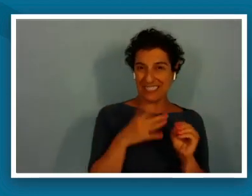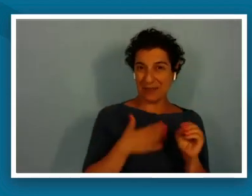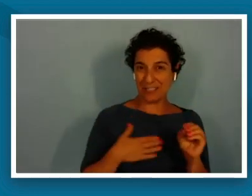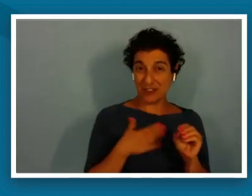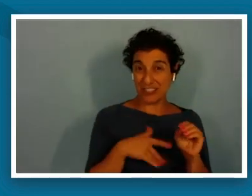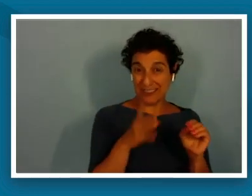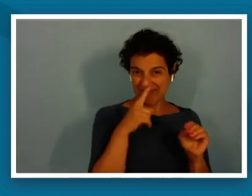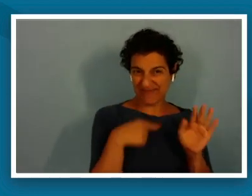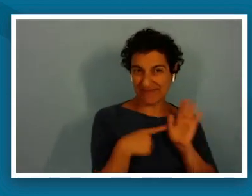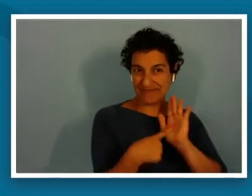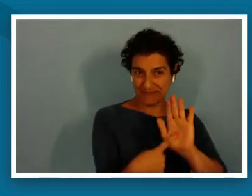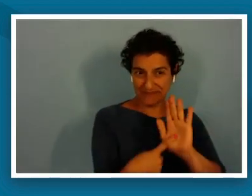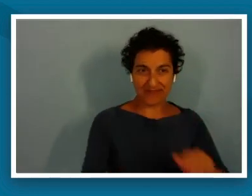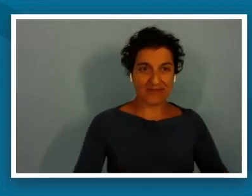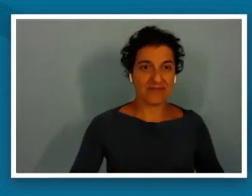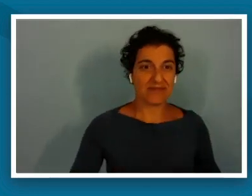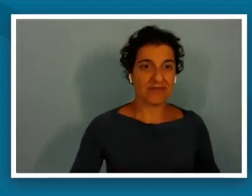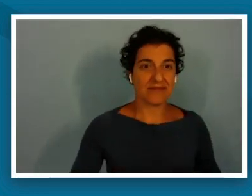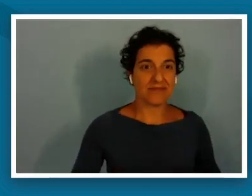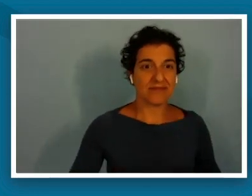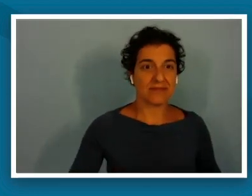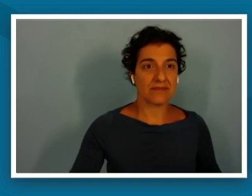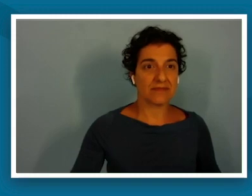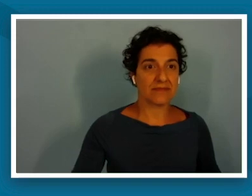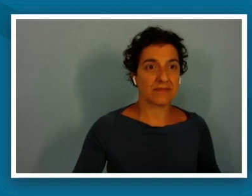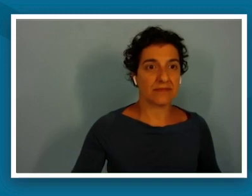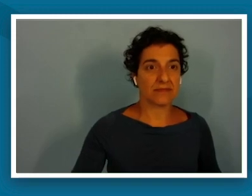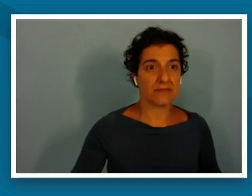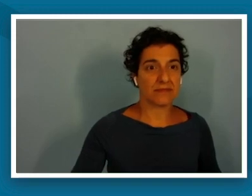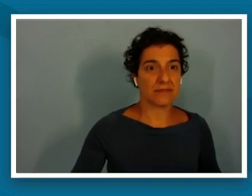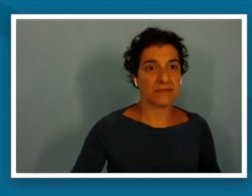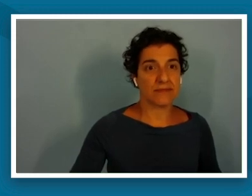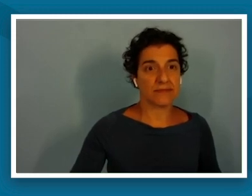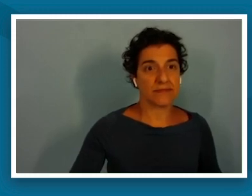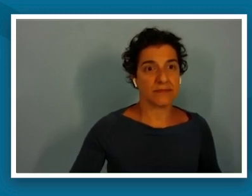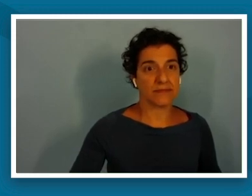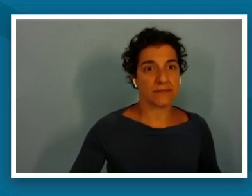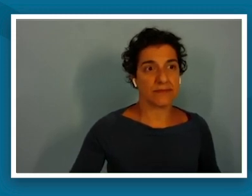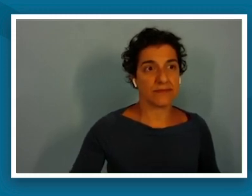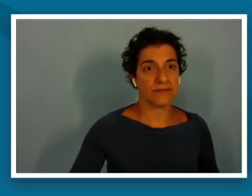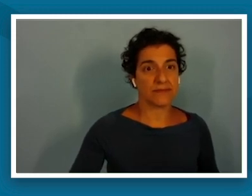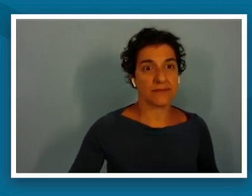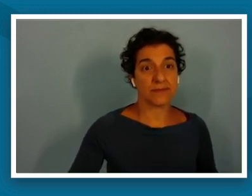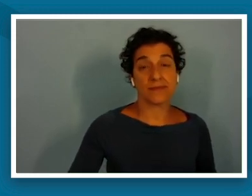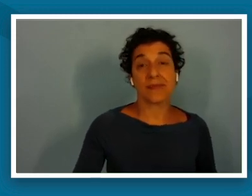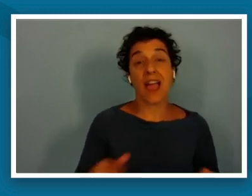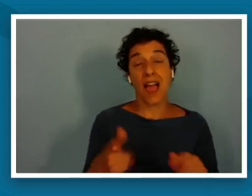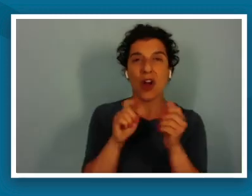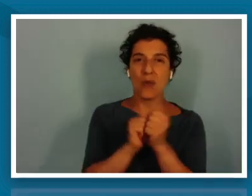we're going to begin with an entrance ticket so this is a warning to go grab a